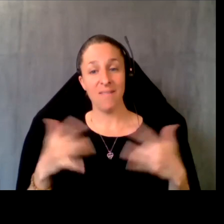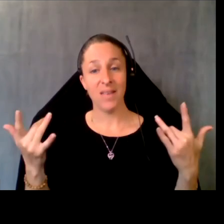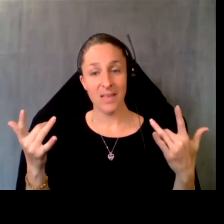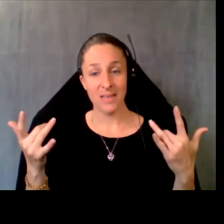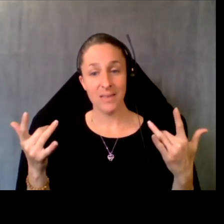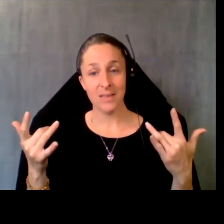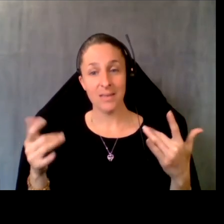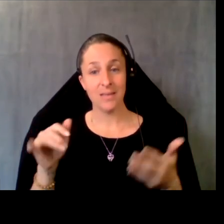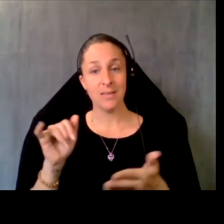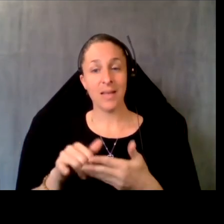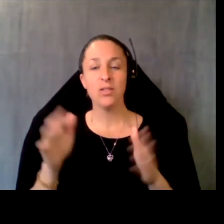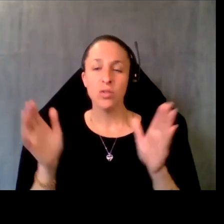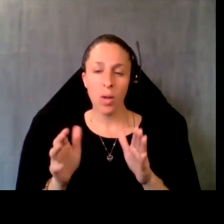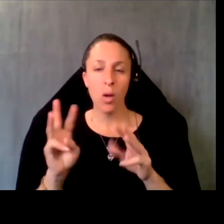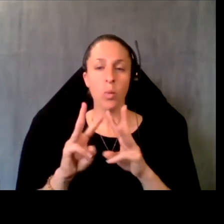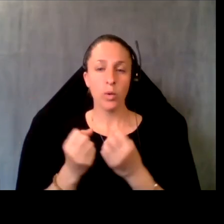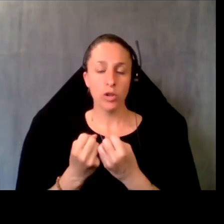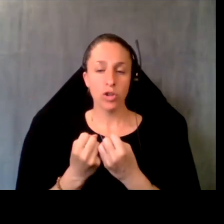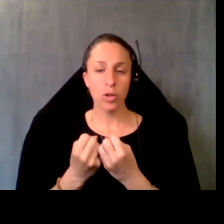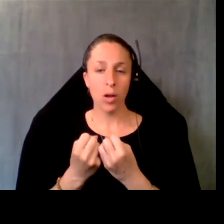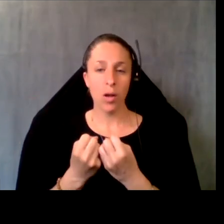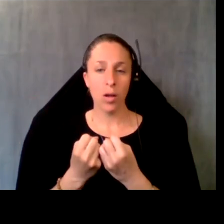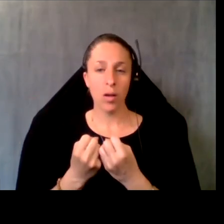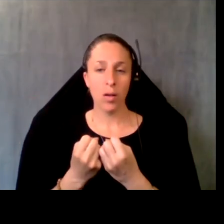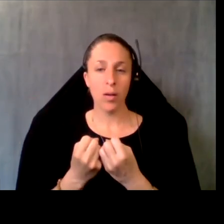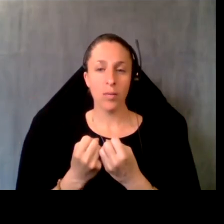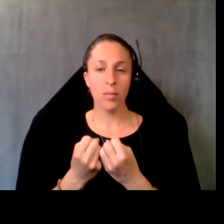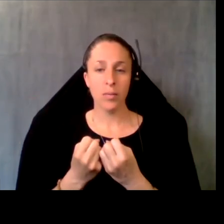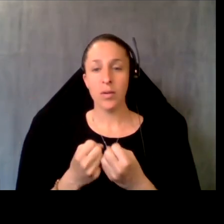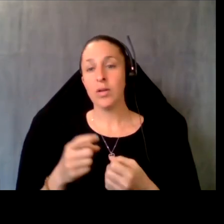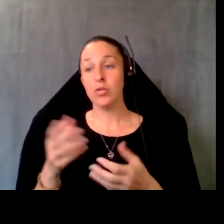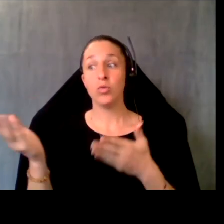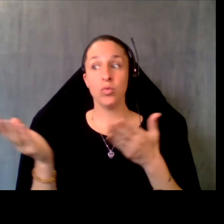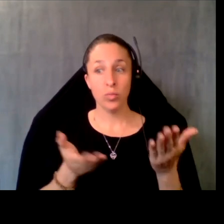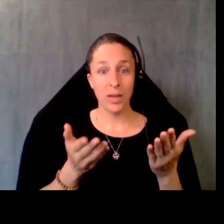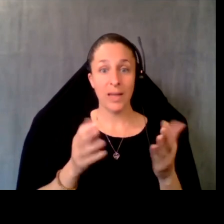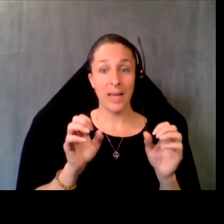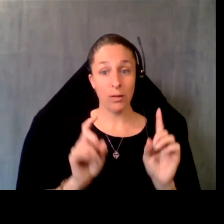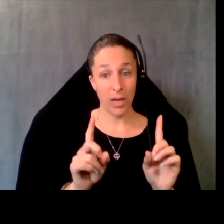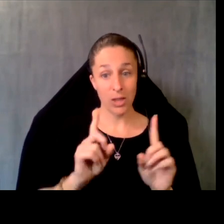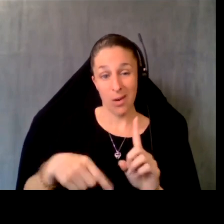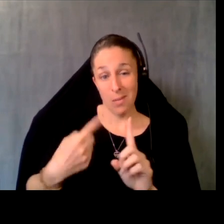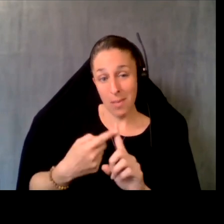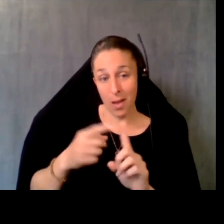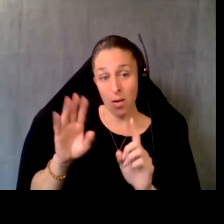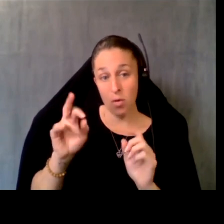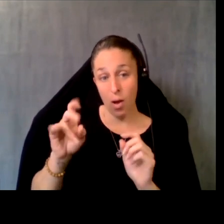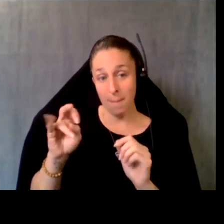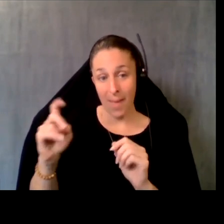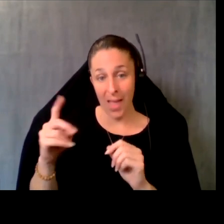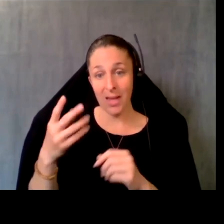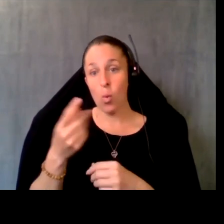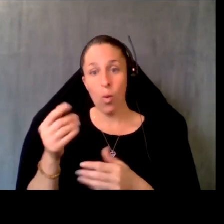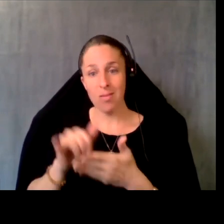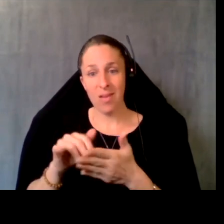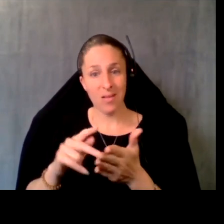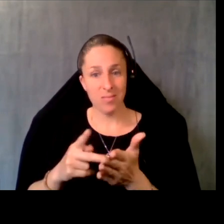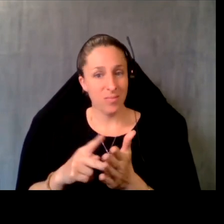that is a small workshop to both. Bring education about broadband, and what it is, and what it cost